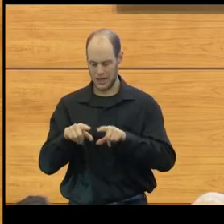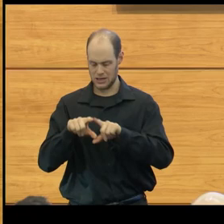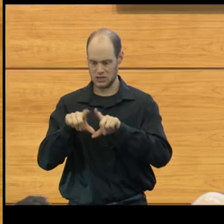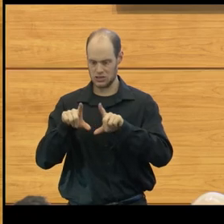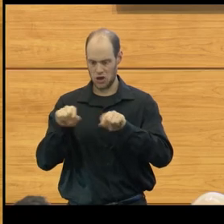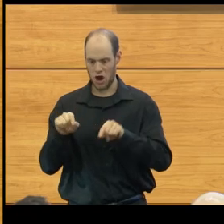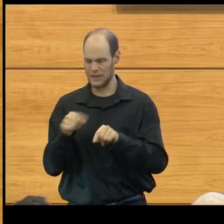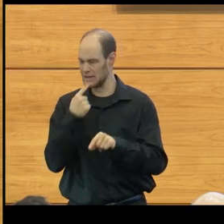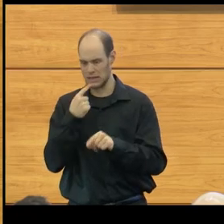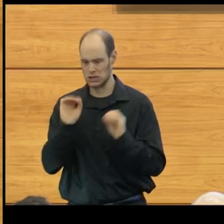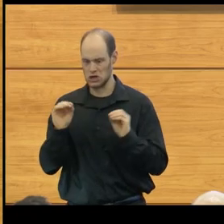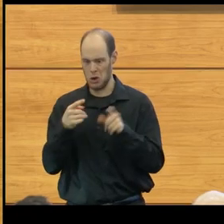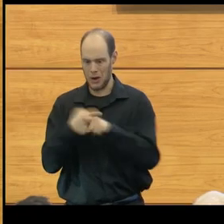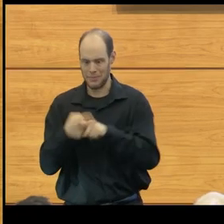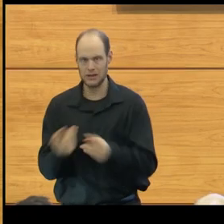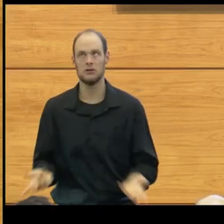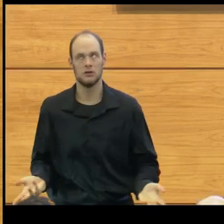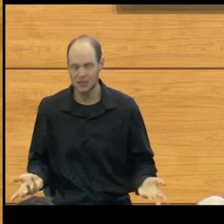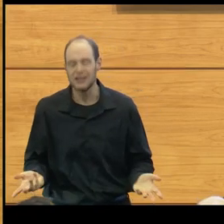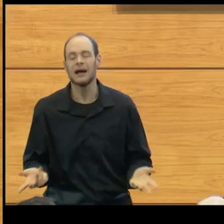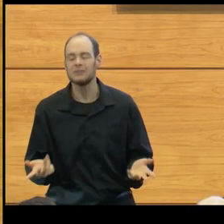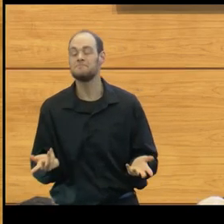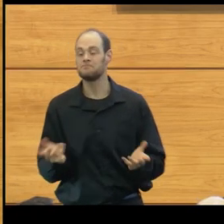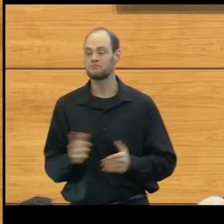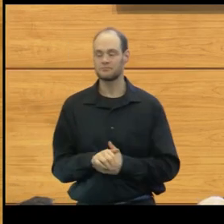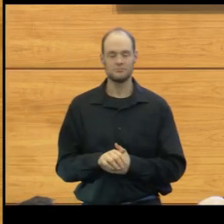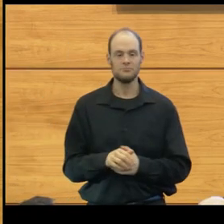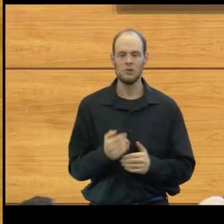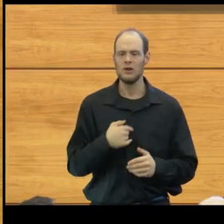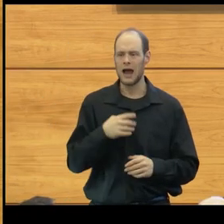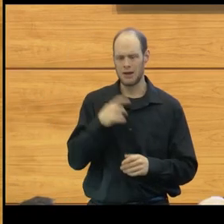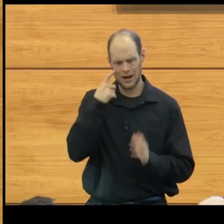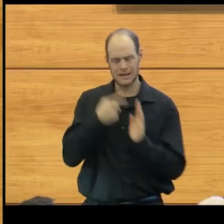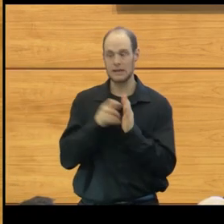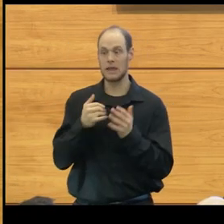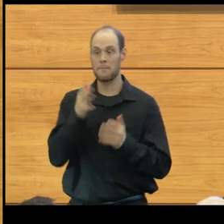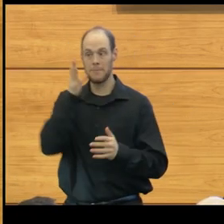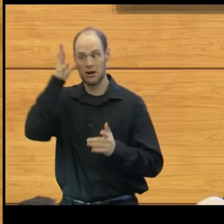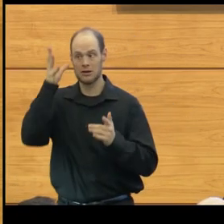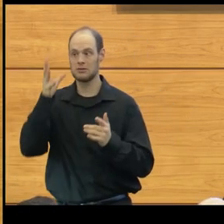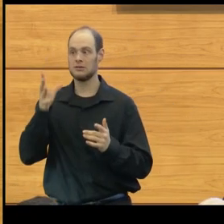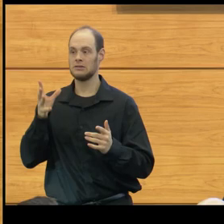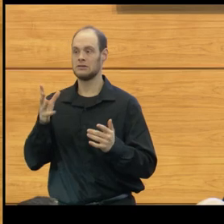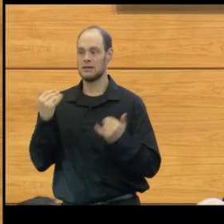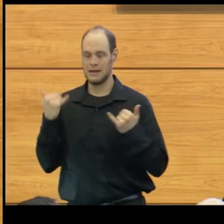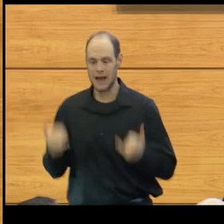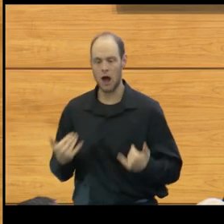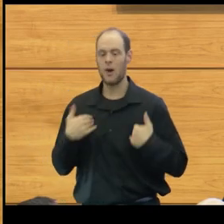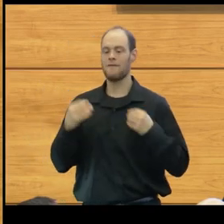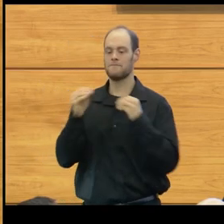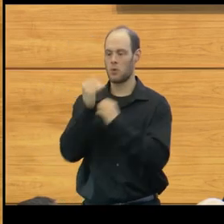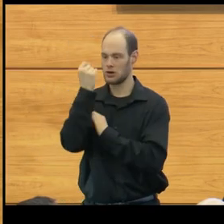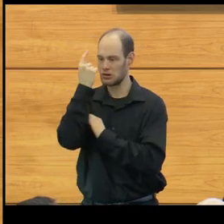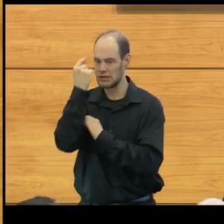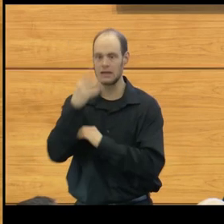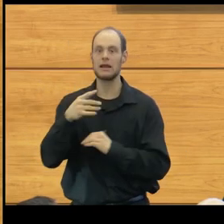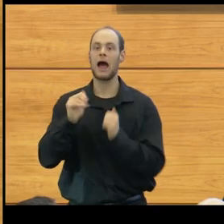And so, I kind of recognize that. And I think parents are more understanding now, because they do understand from the complexity